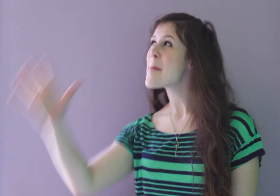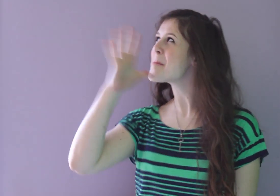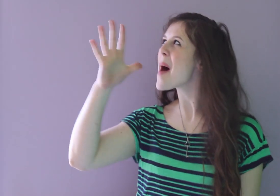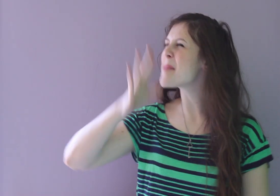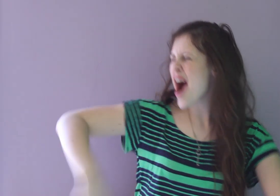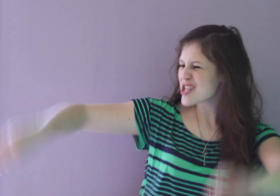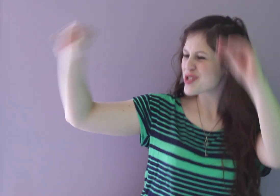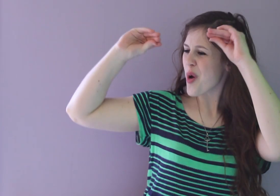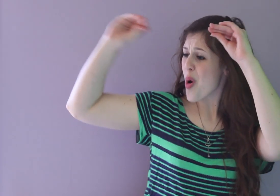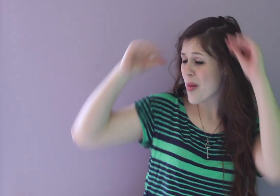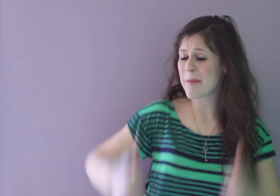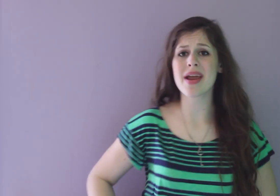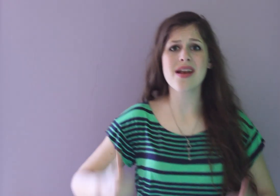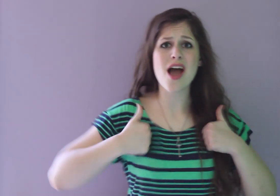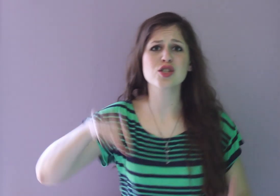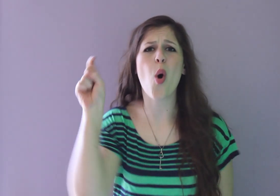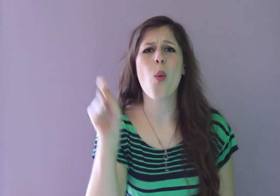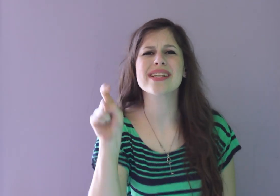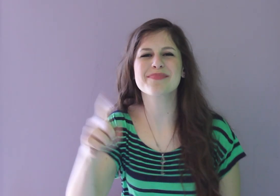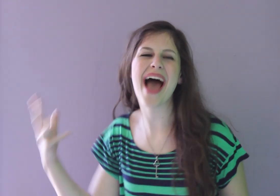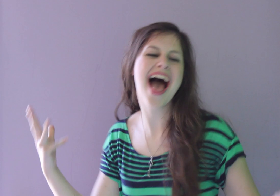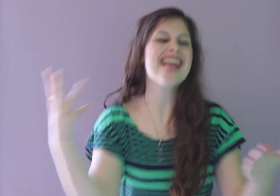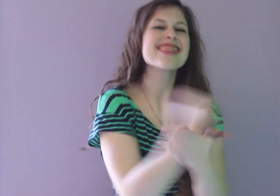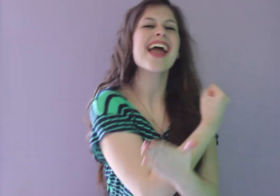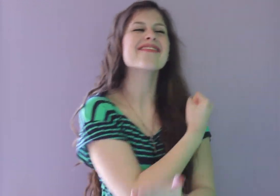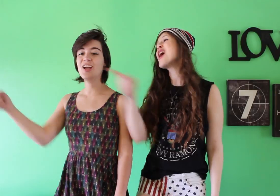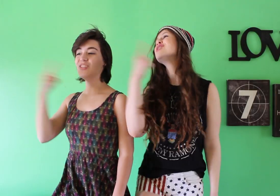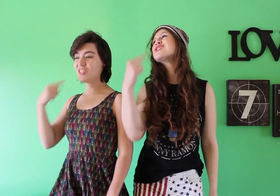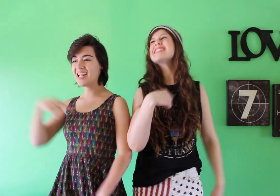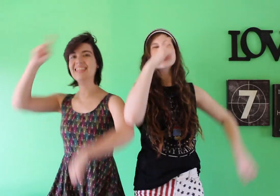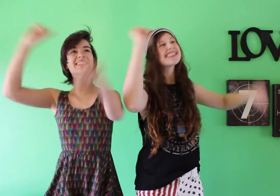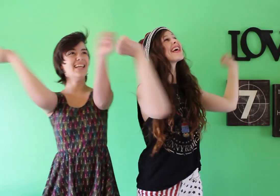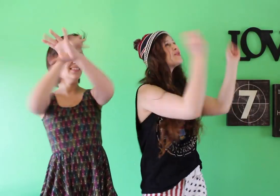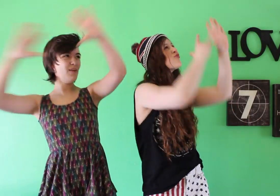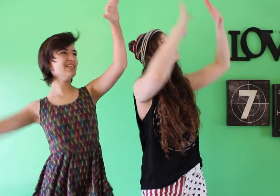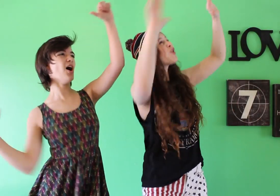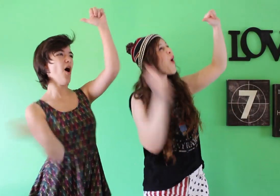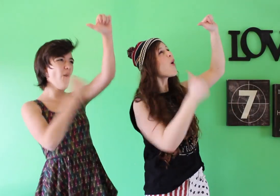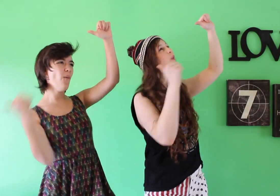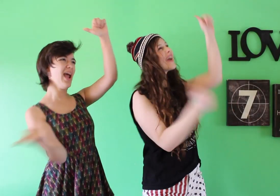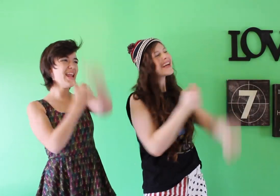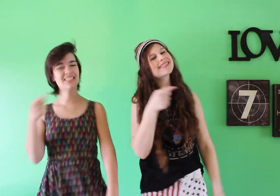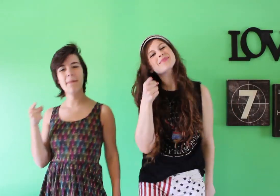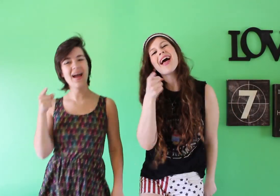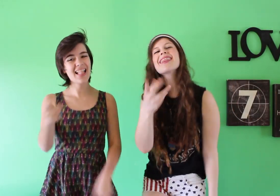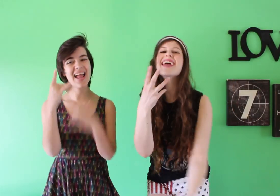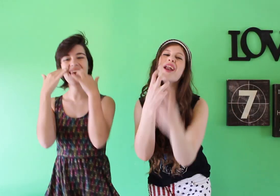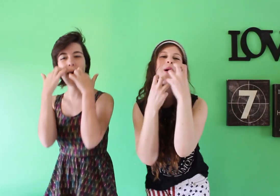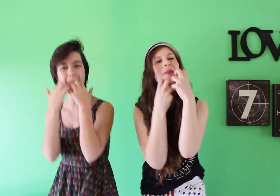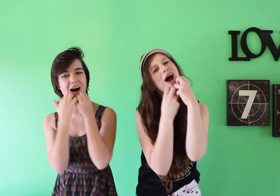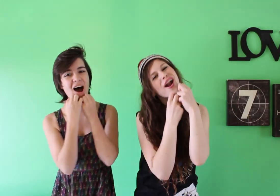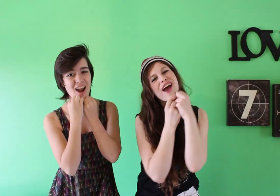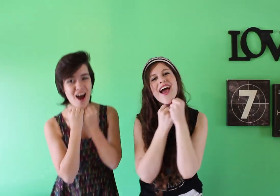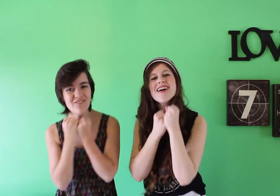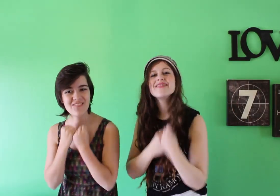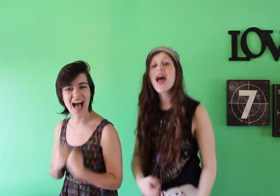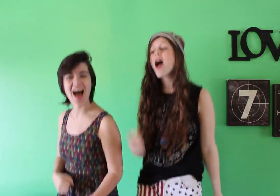Mama told me not to waste my life She said, "Spread your wings, my little butterfly,